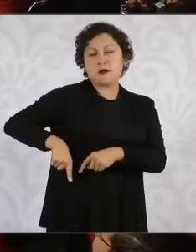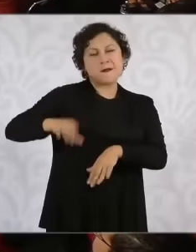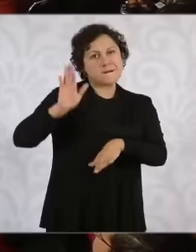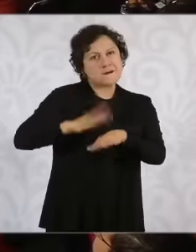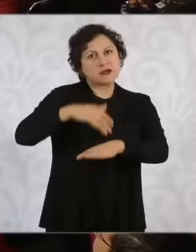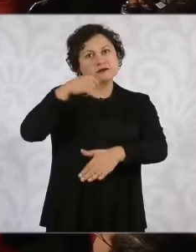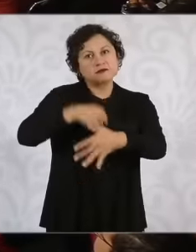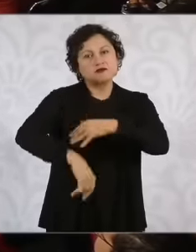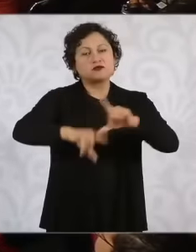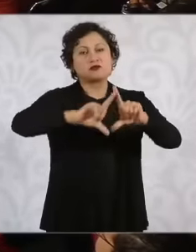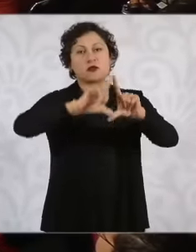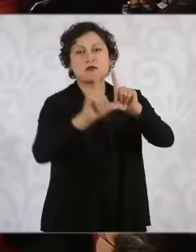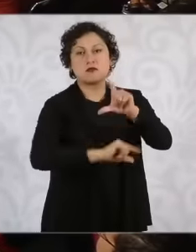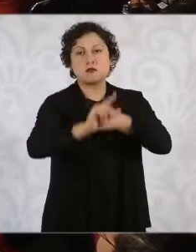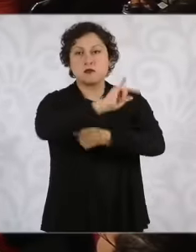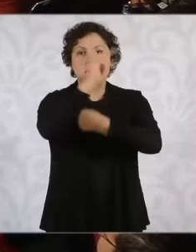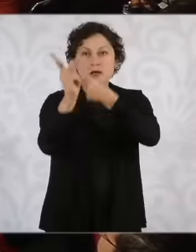we also have to respect the